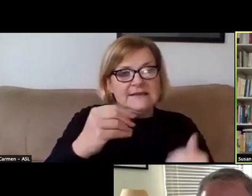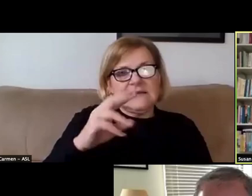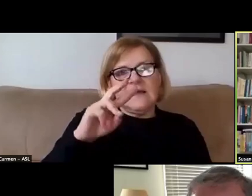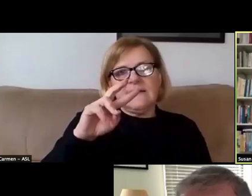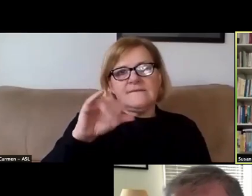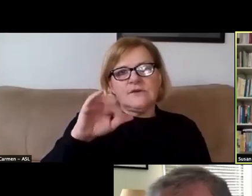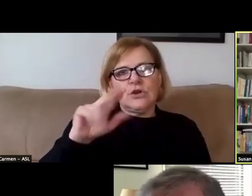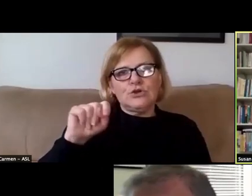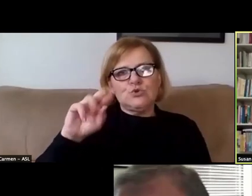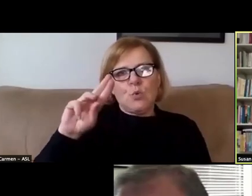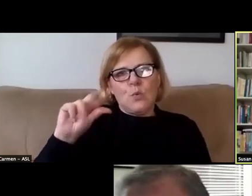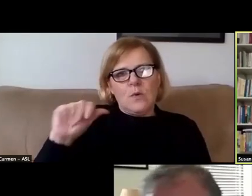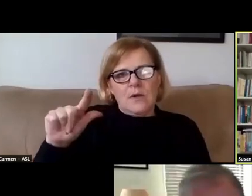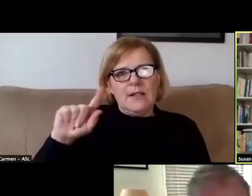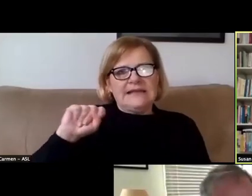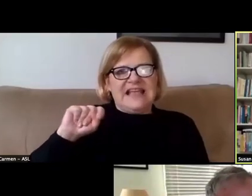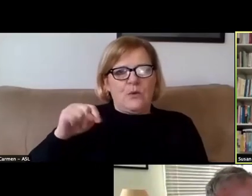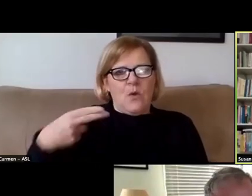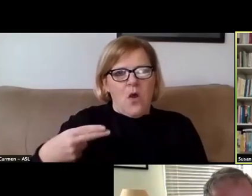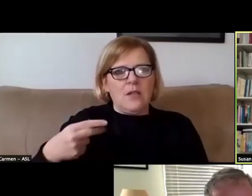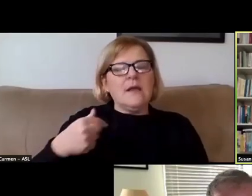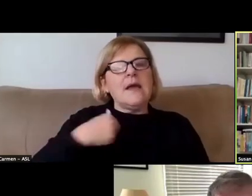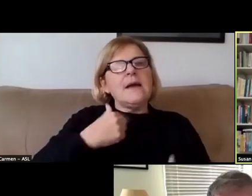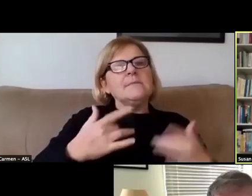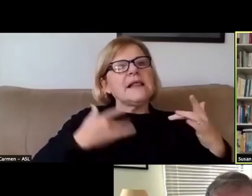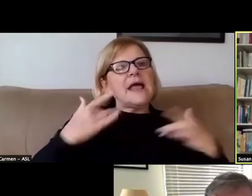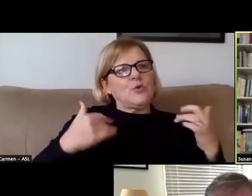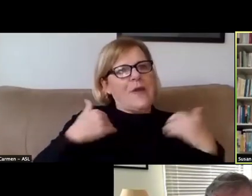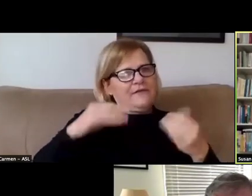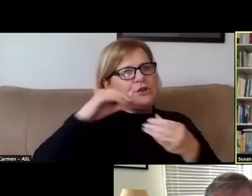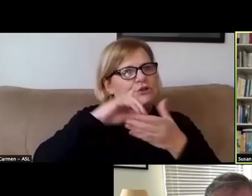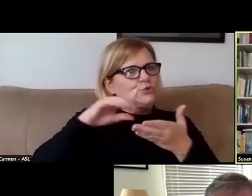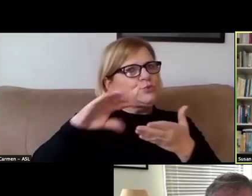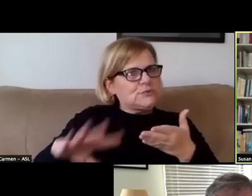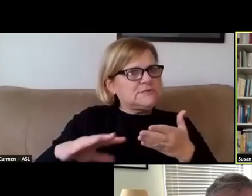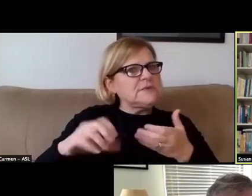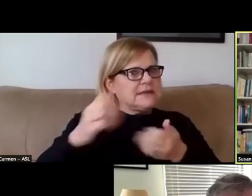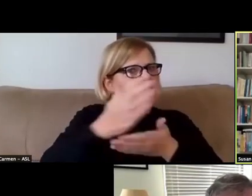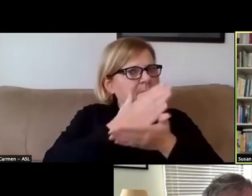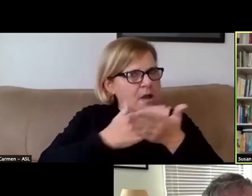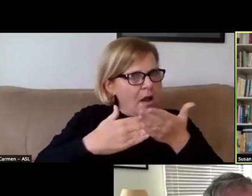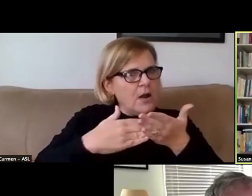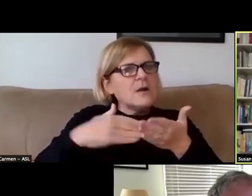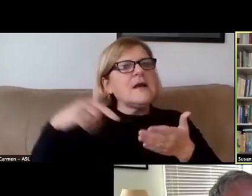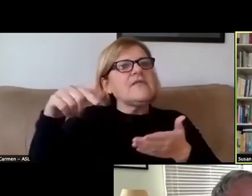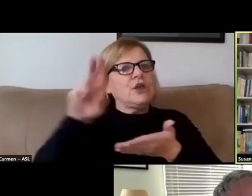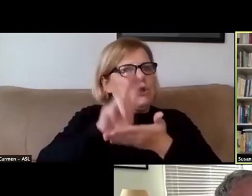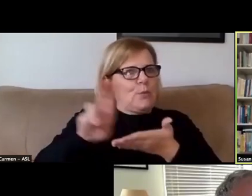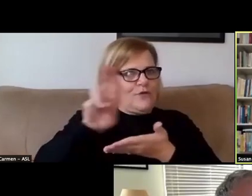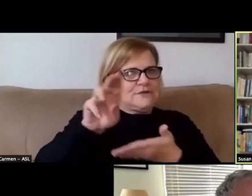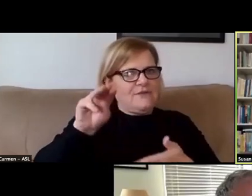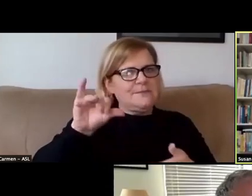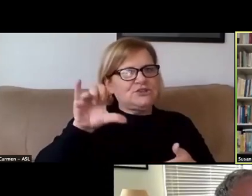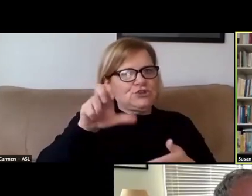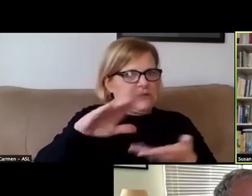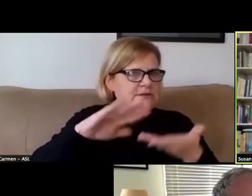and delighted to have your students as well as part of the University of Michigan community.